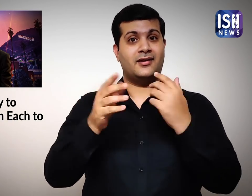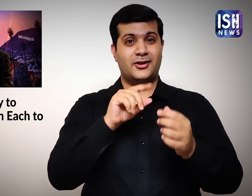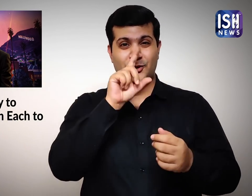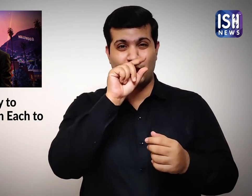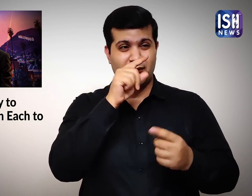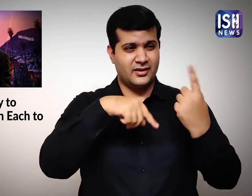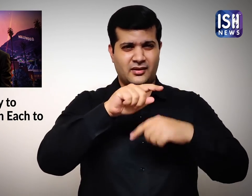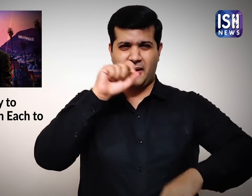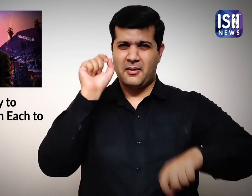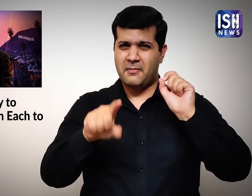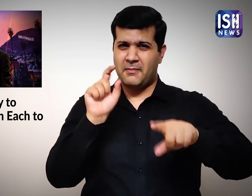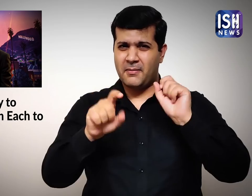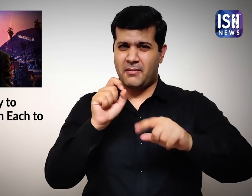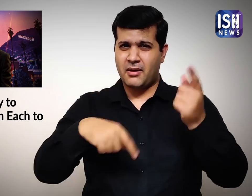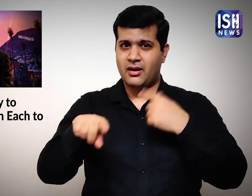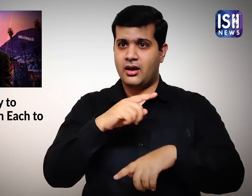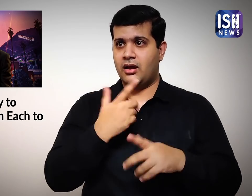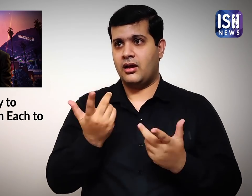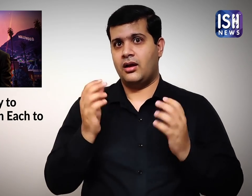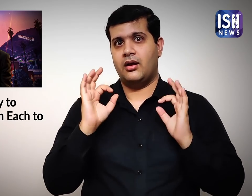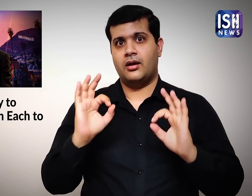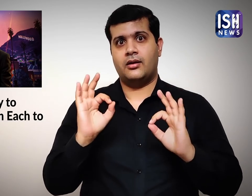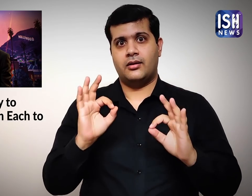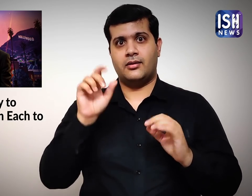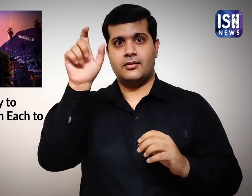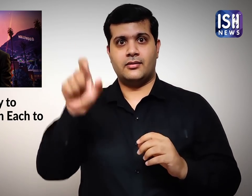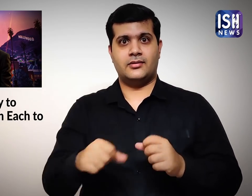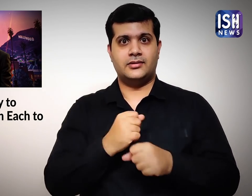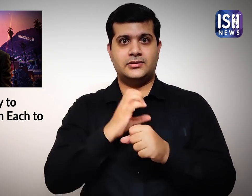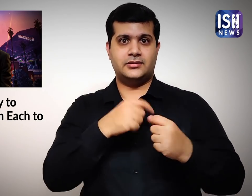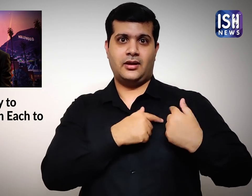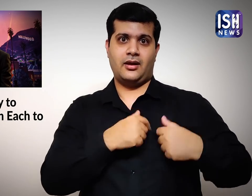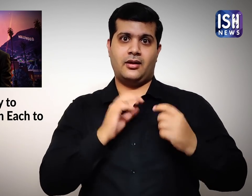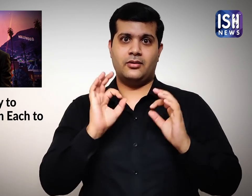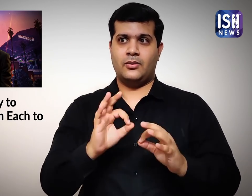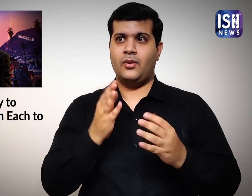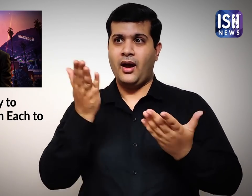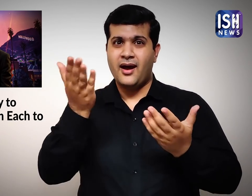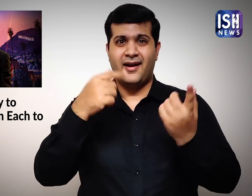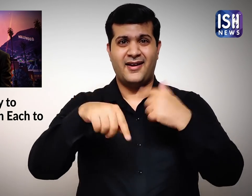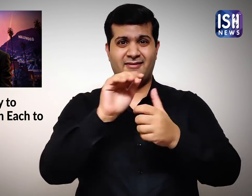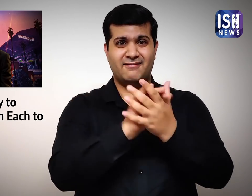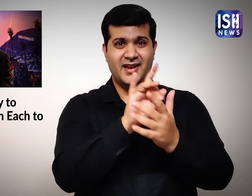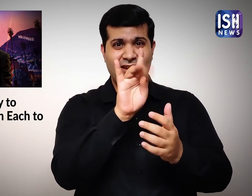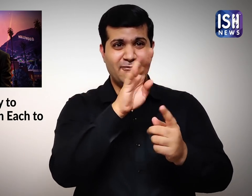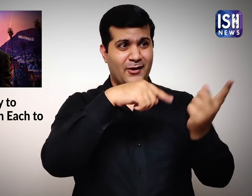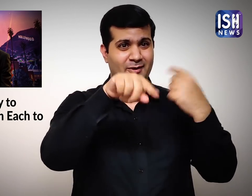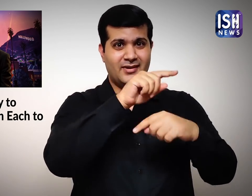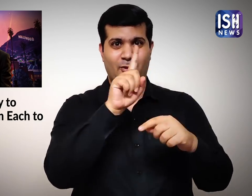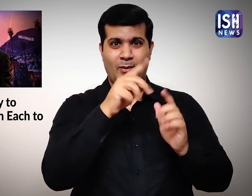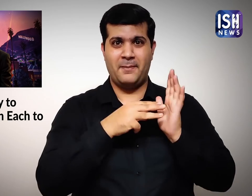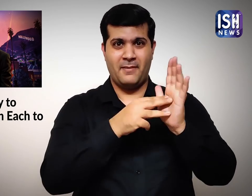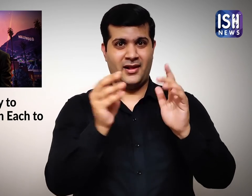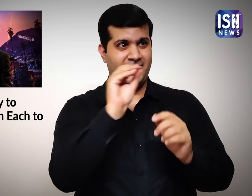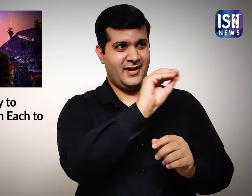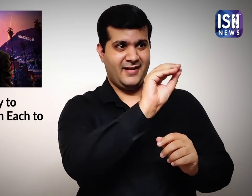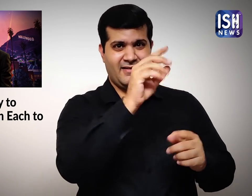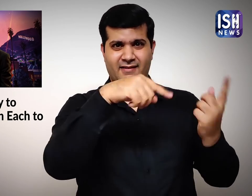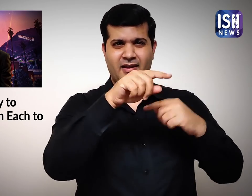On Twitter people applauded his generousity. Some said instead of giving the money to his friends,